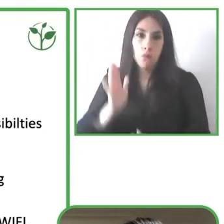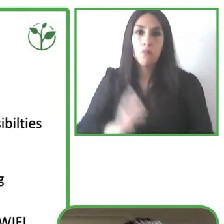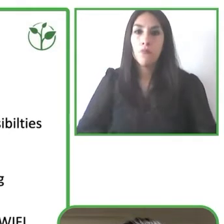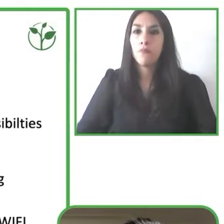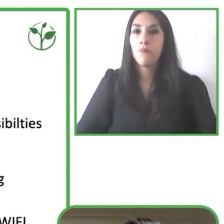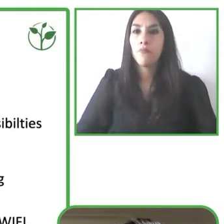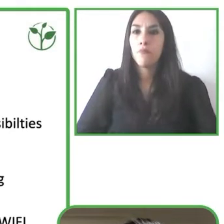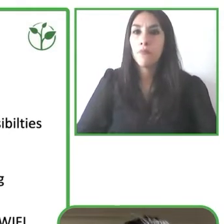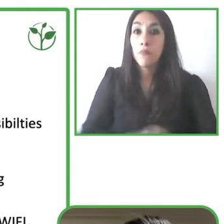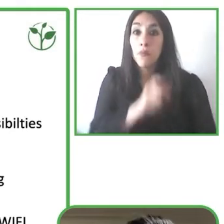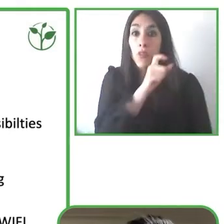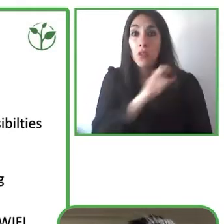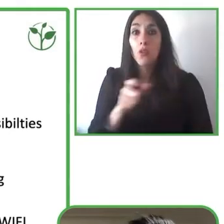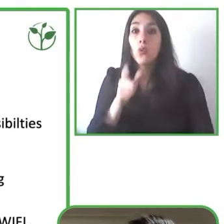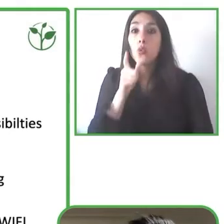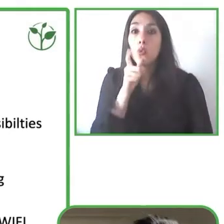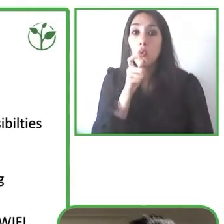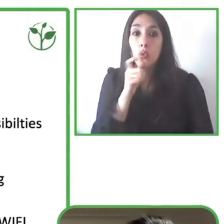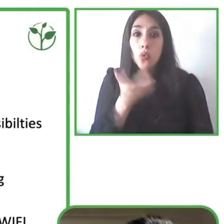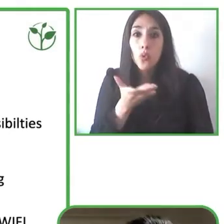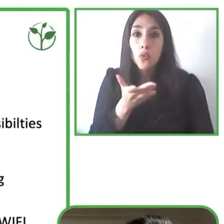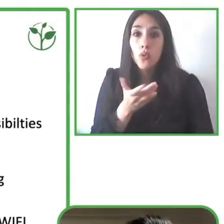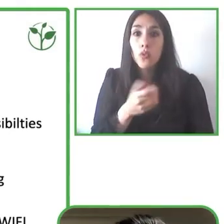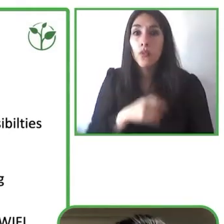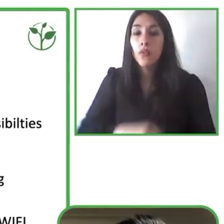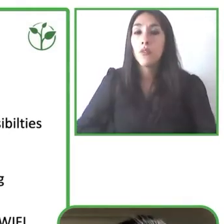So, the advantages are pretty clear I mentioned the calibration